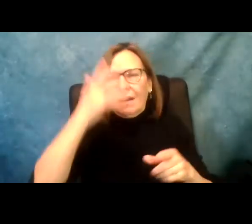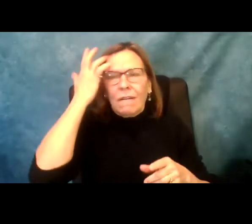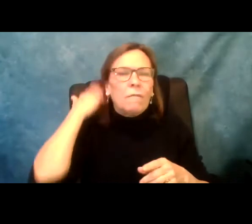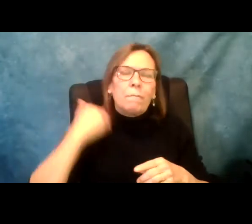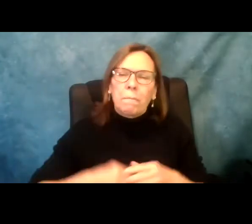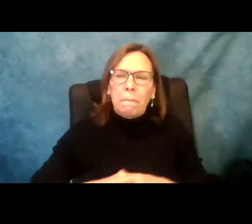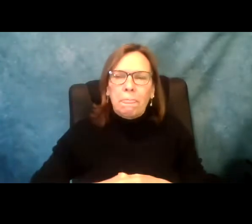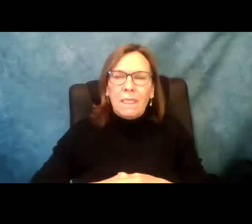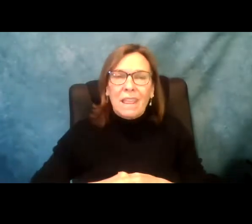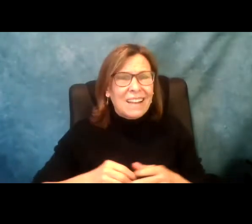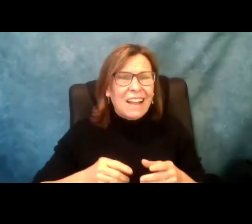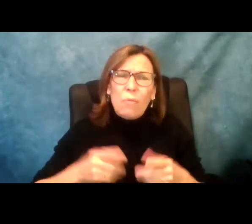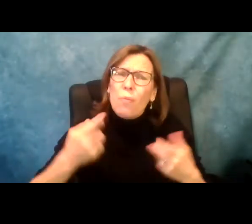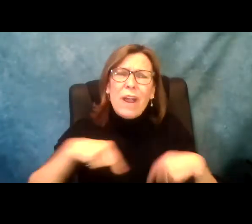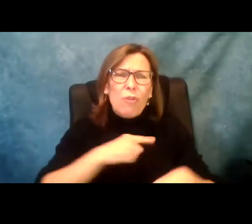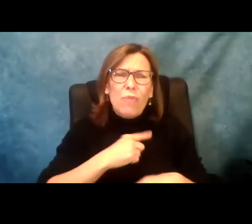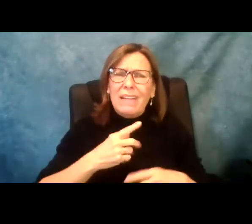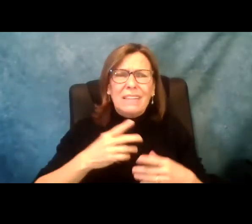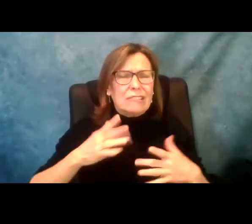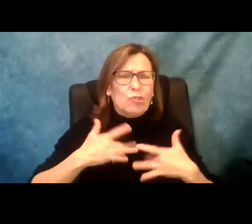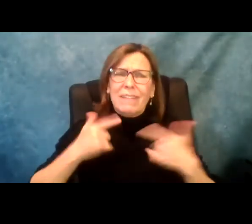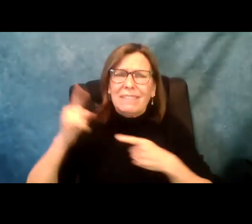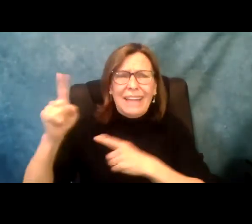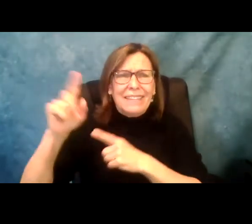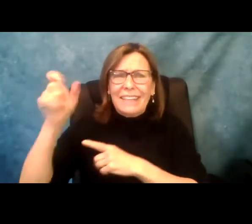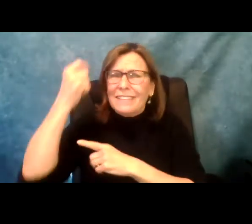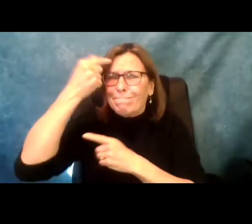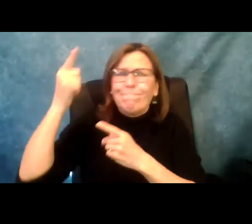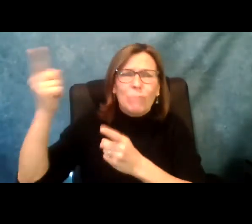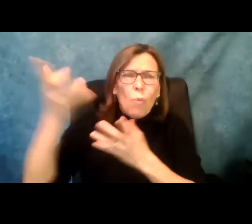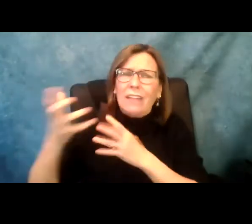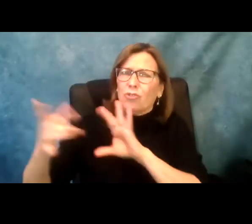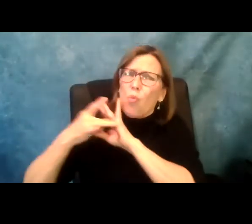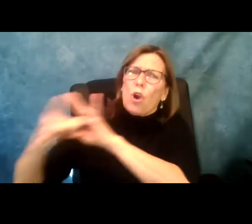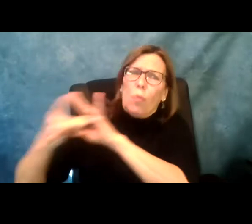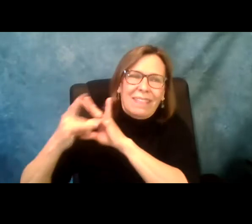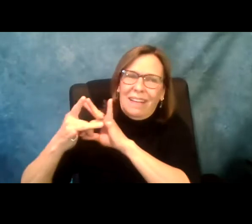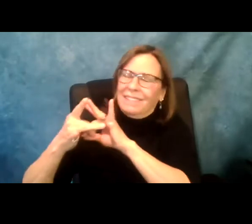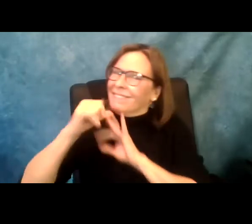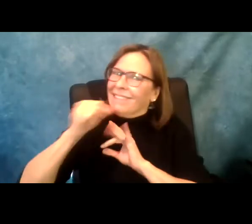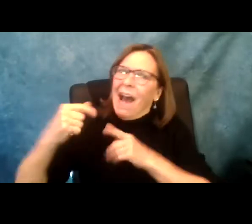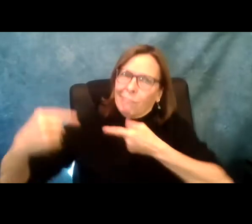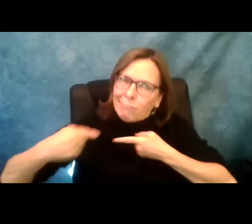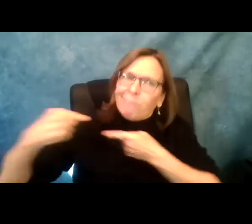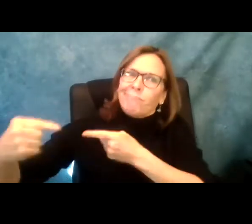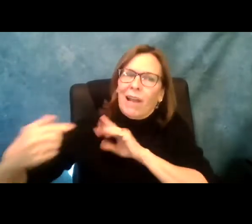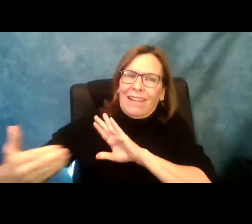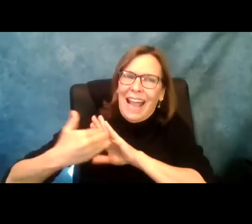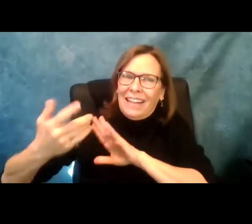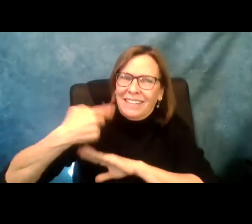mission of this office into state state out. We hope that this is a strong signal of an administration that understands the needs of people with disabilities and